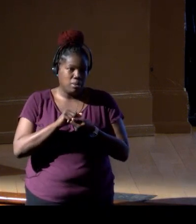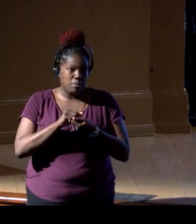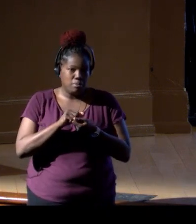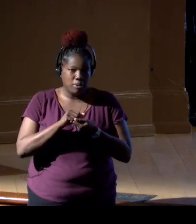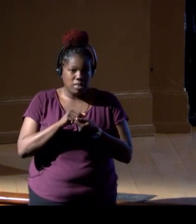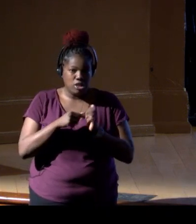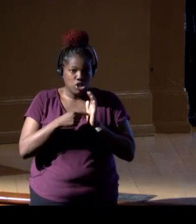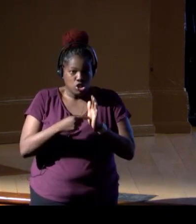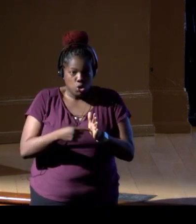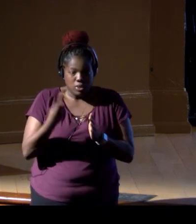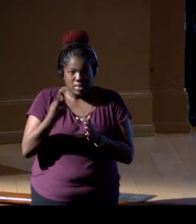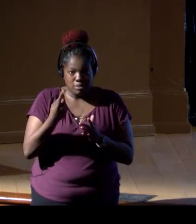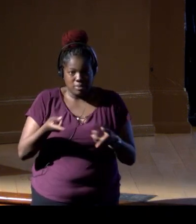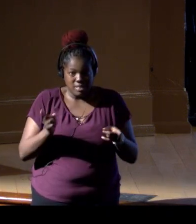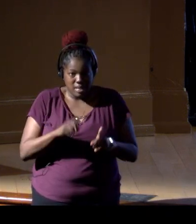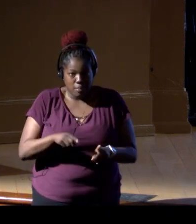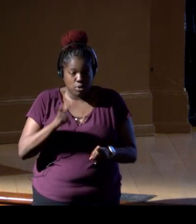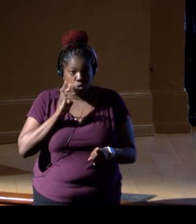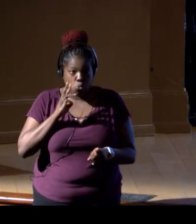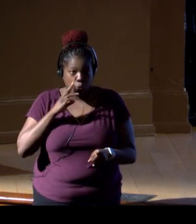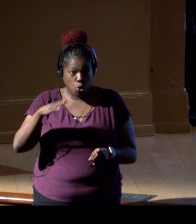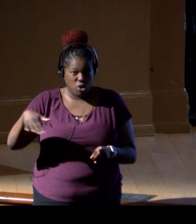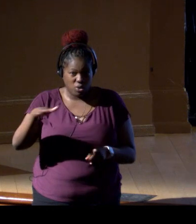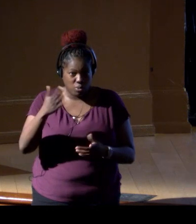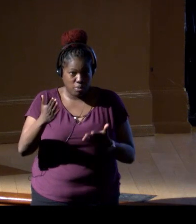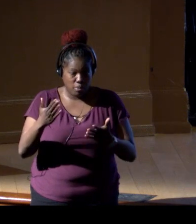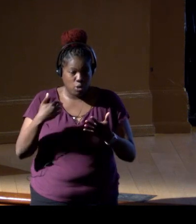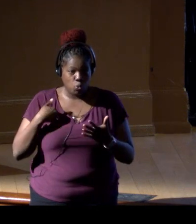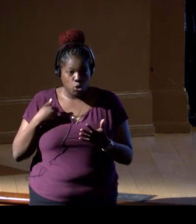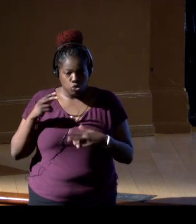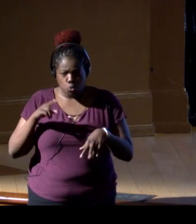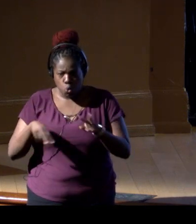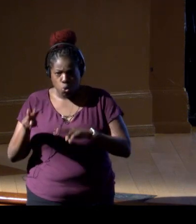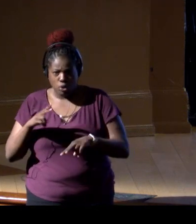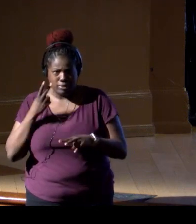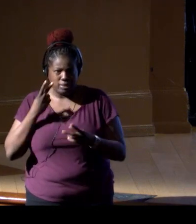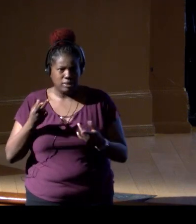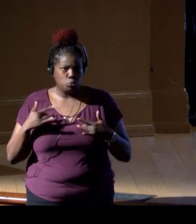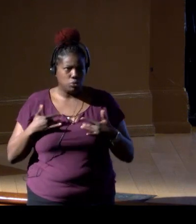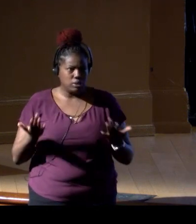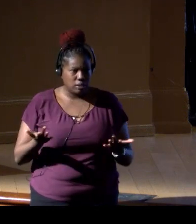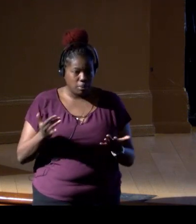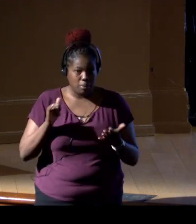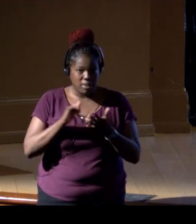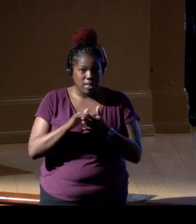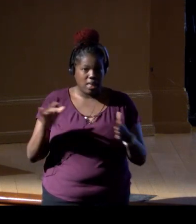that something's going on in the water there? We might wanna get our heads in there and look. So again, that tie, and that complexity,